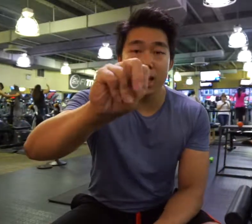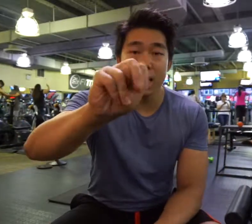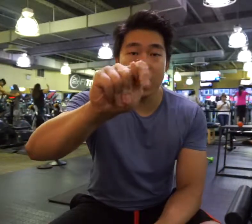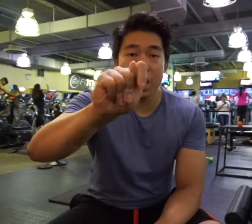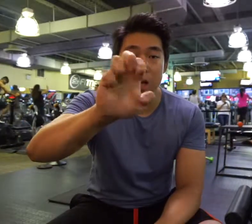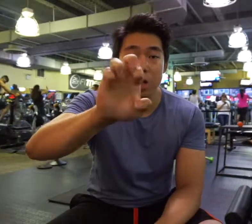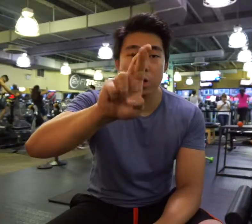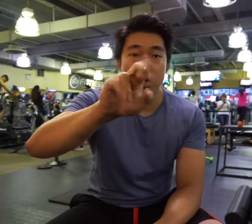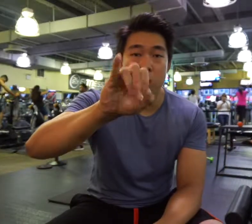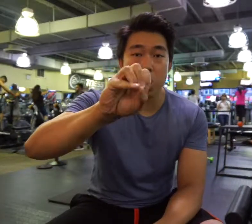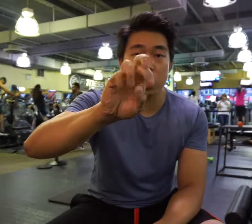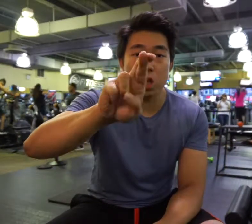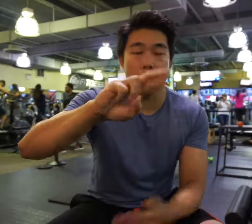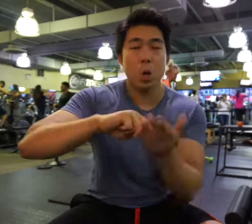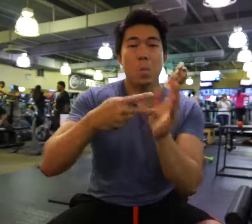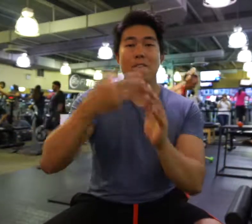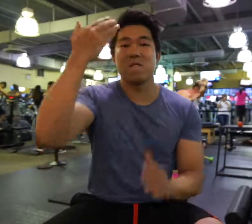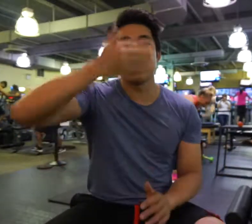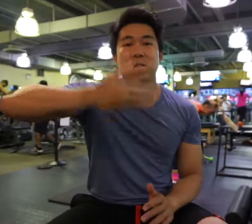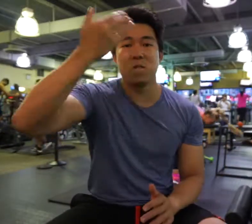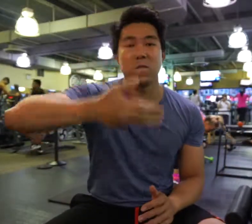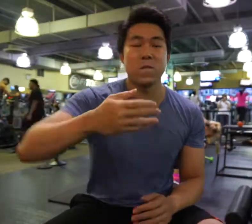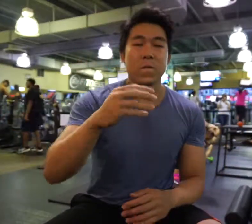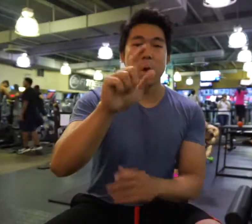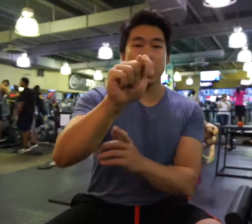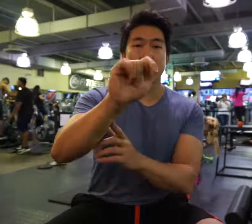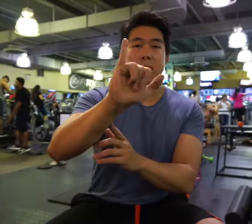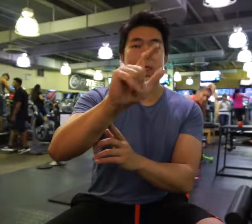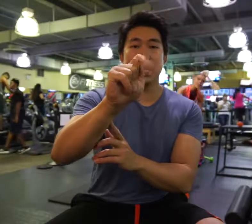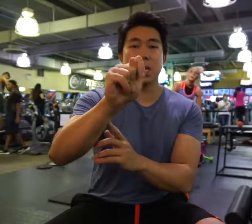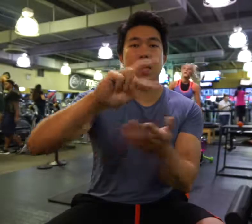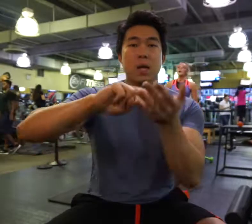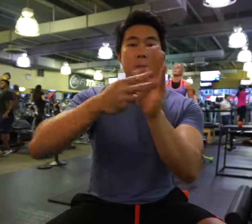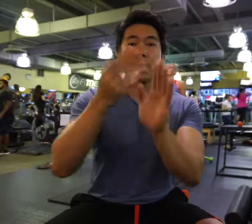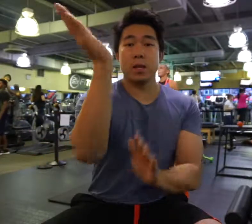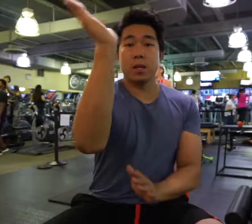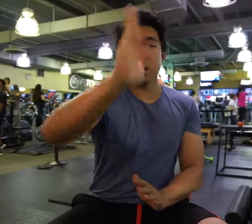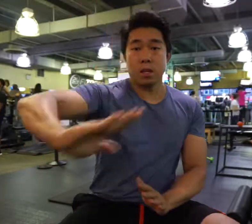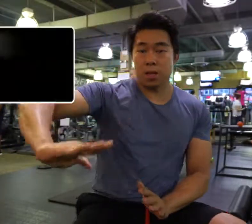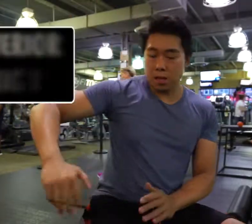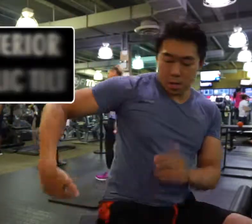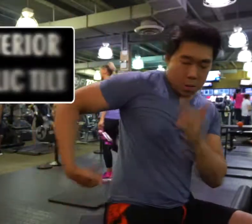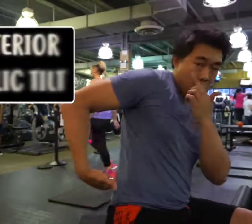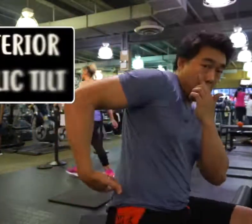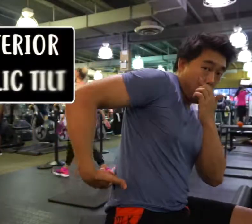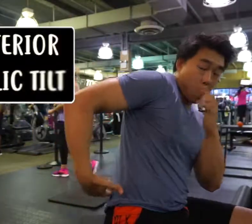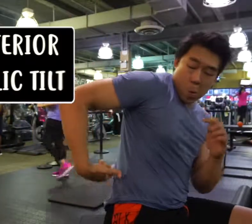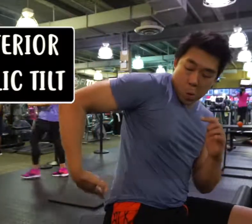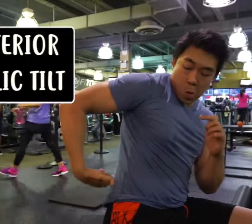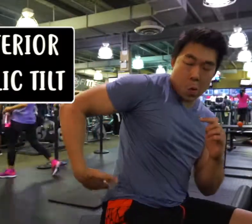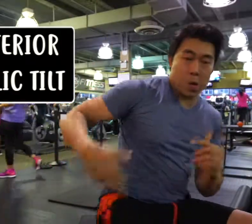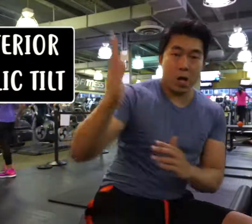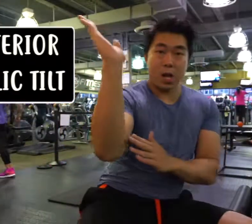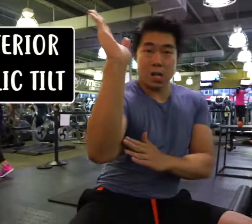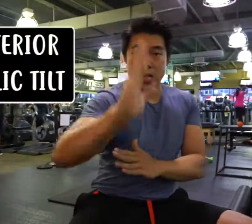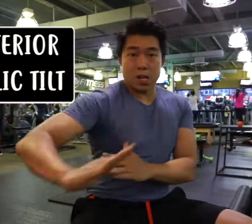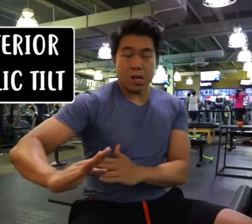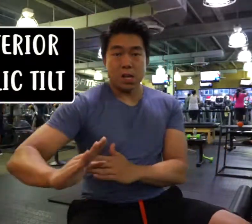There's this term. 'Anterior' means nearer the front. 'Tilt' means move or cause to move into a sloping position.